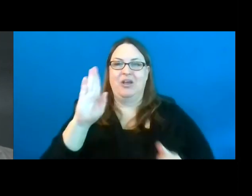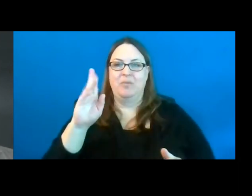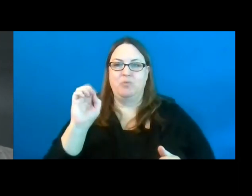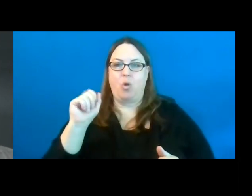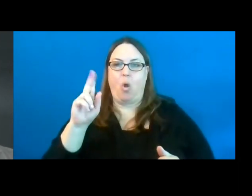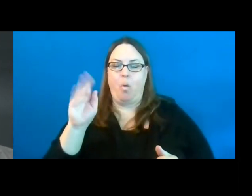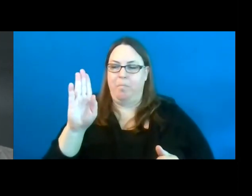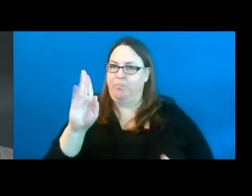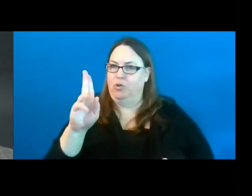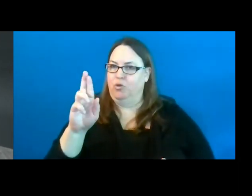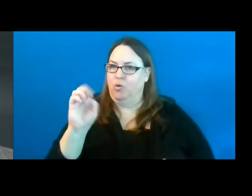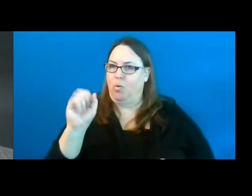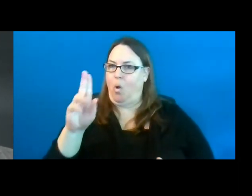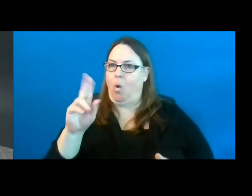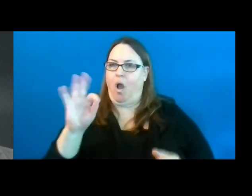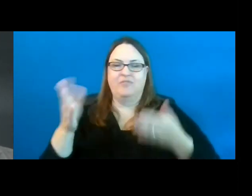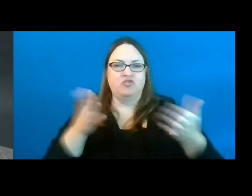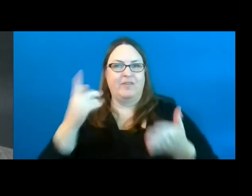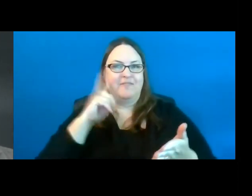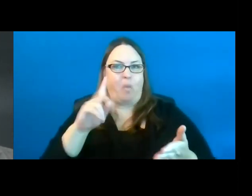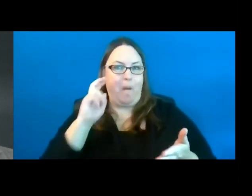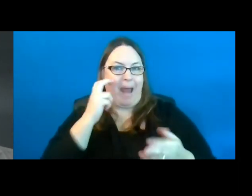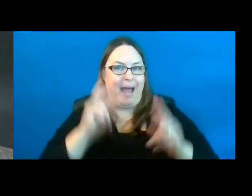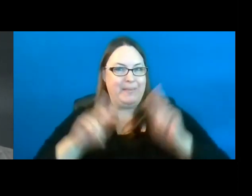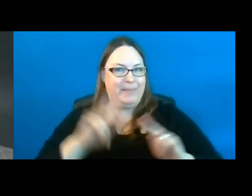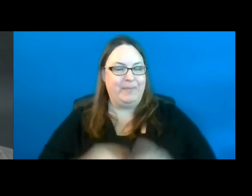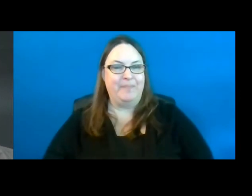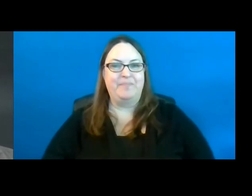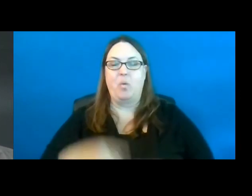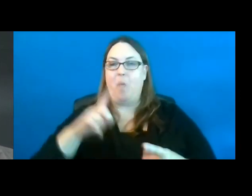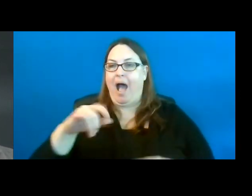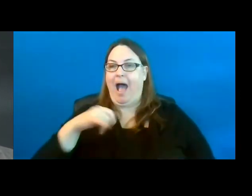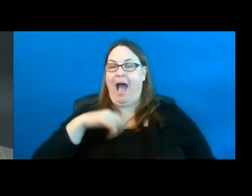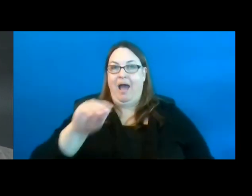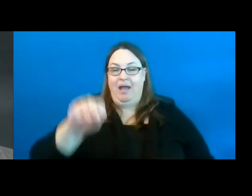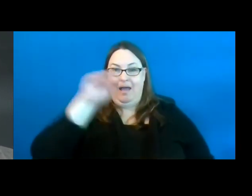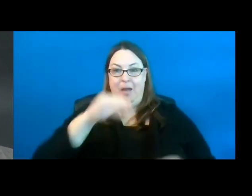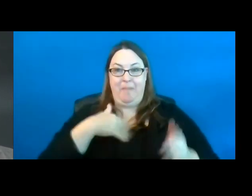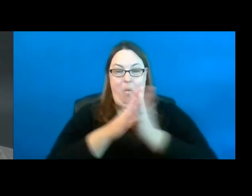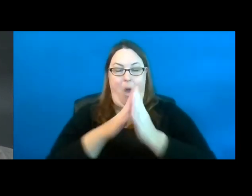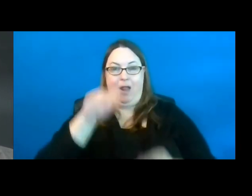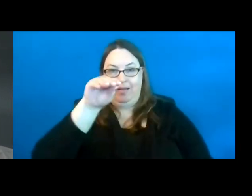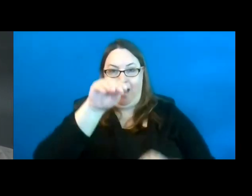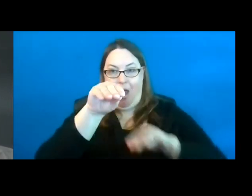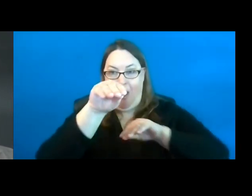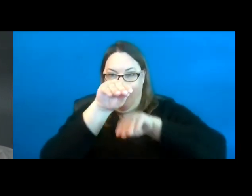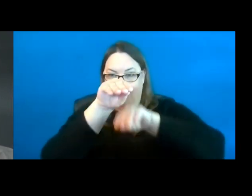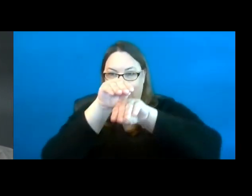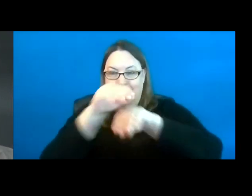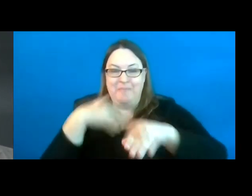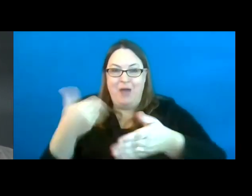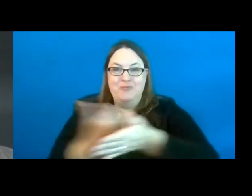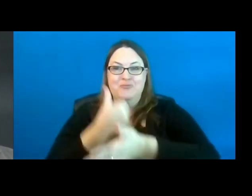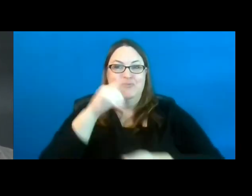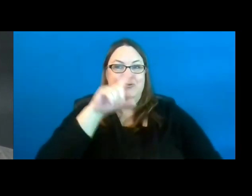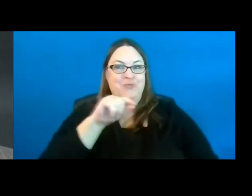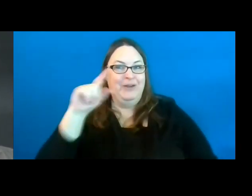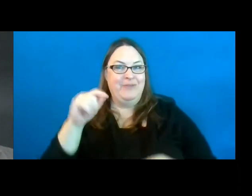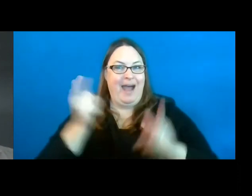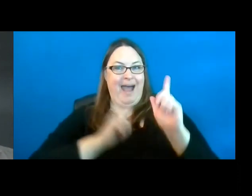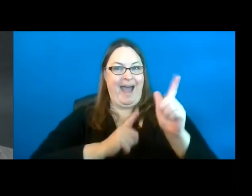While I was picking up my wallet, underneath it was sitting my new 2020 hunting license.